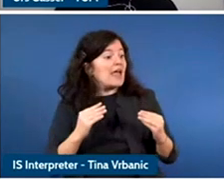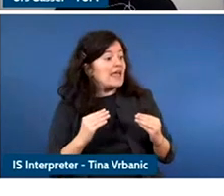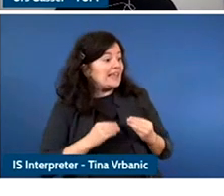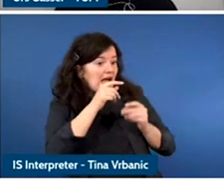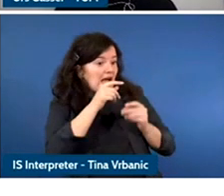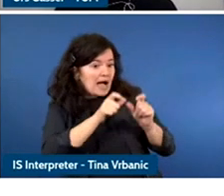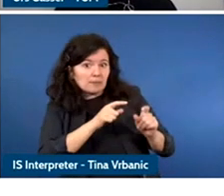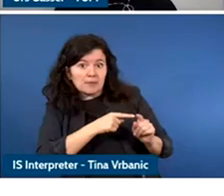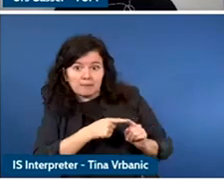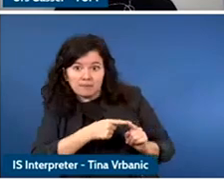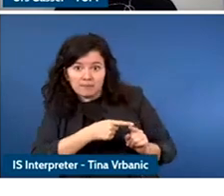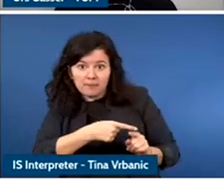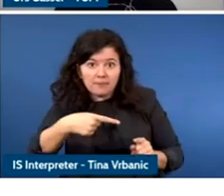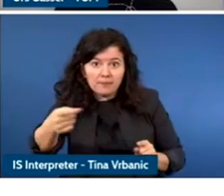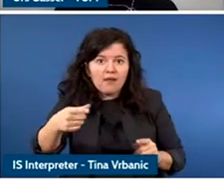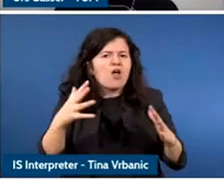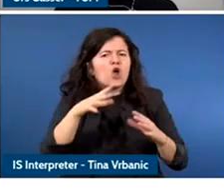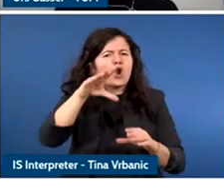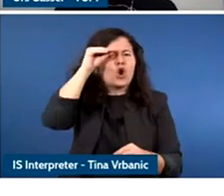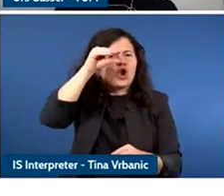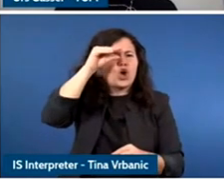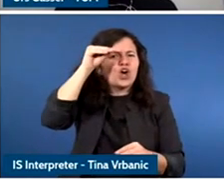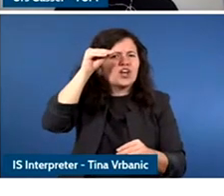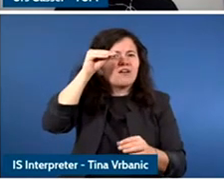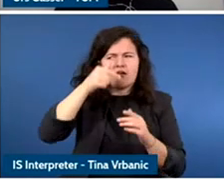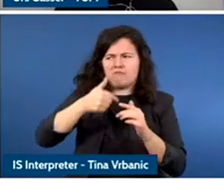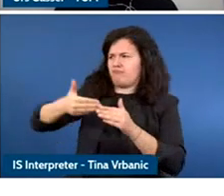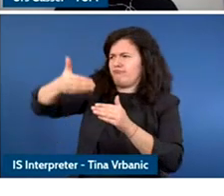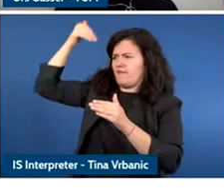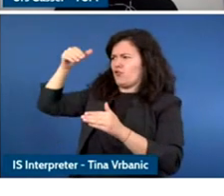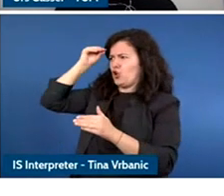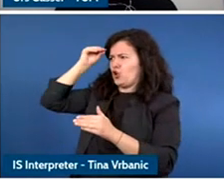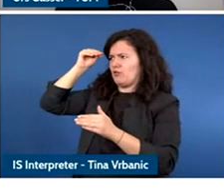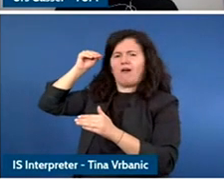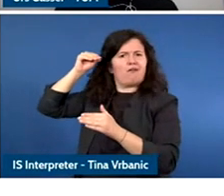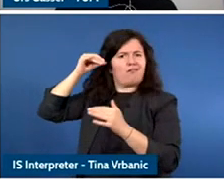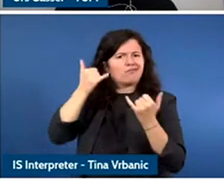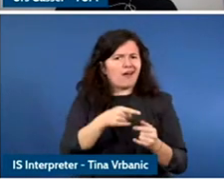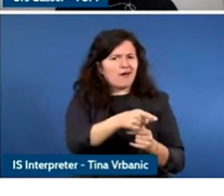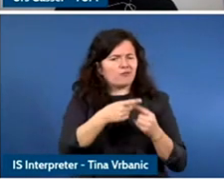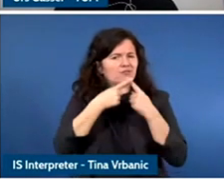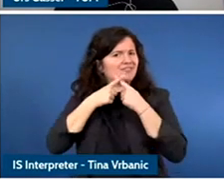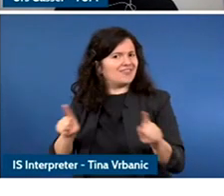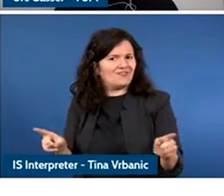ways and in different places and with different partners in the digital